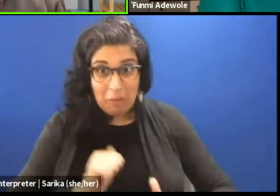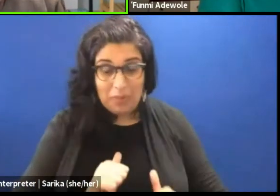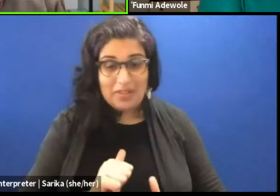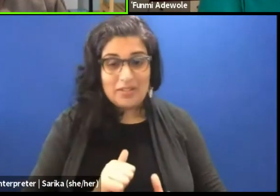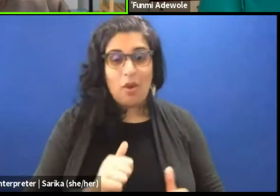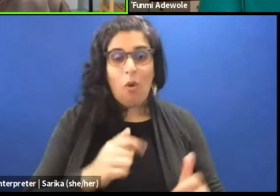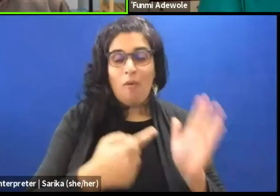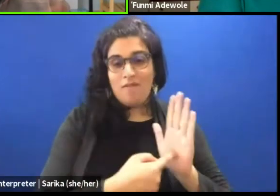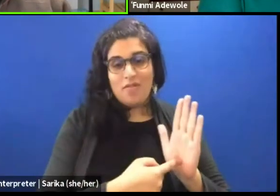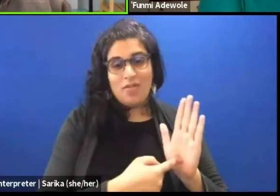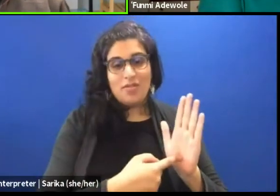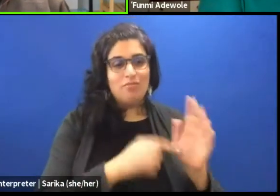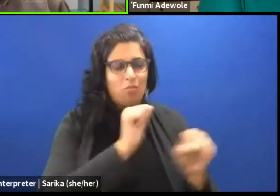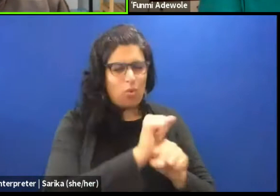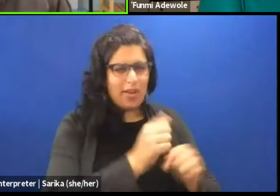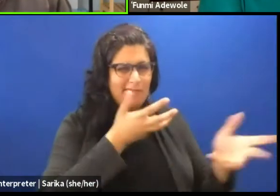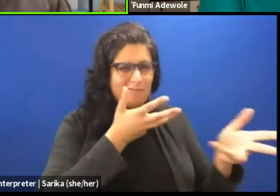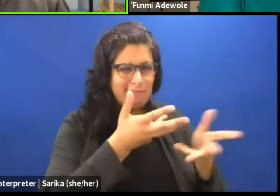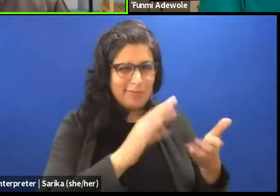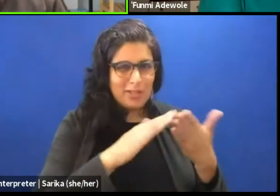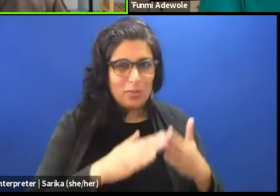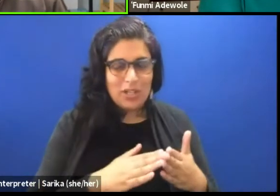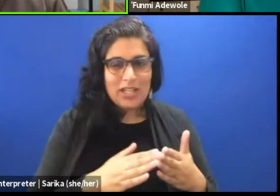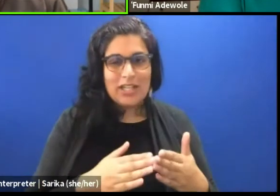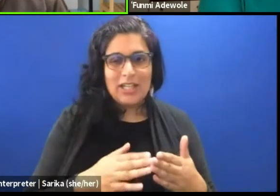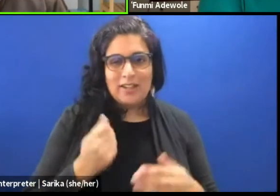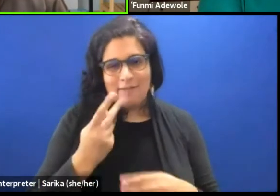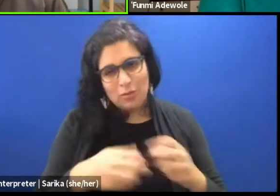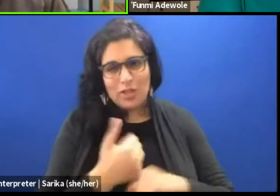some couple of years ago in Canada,